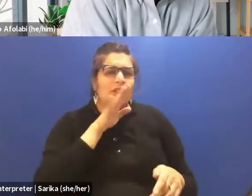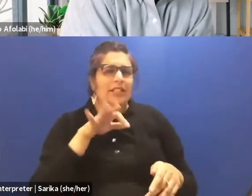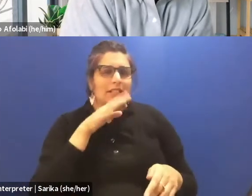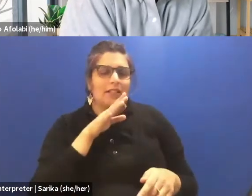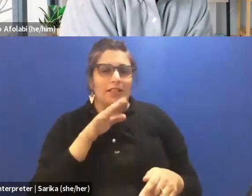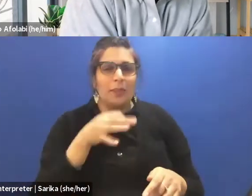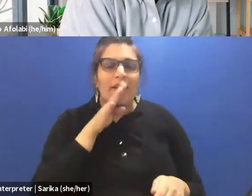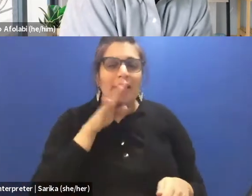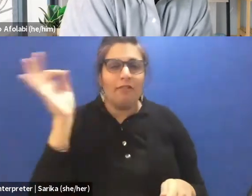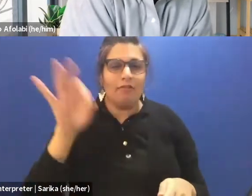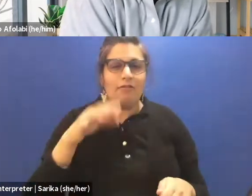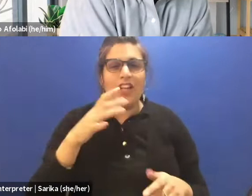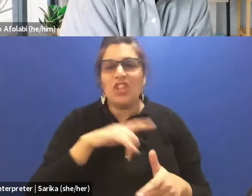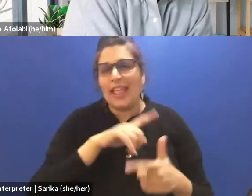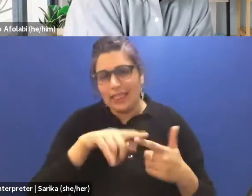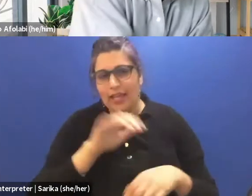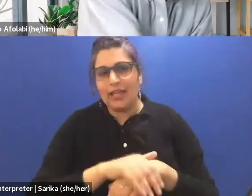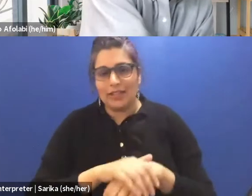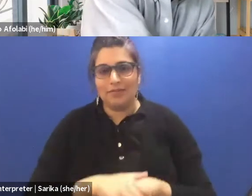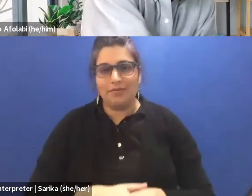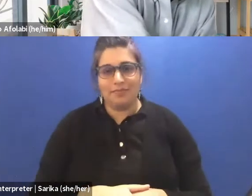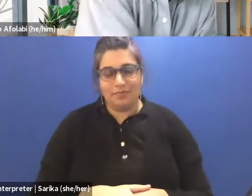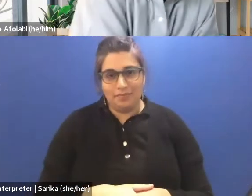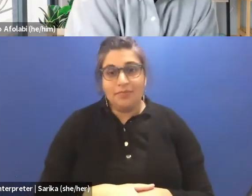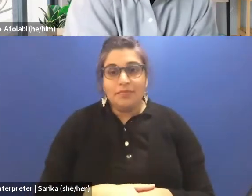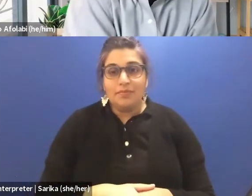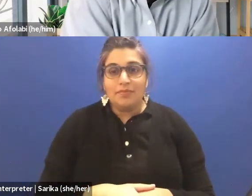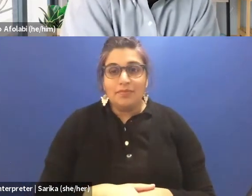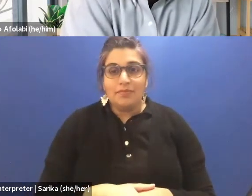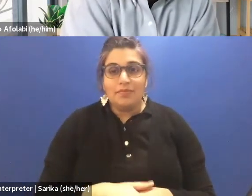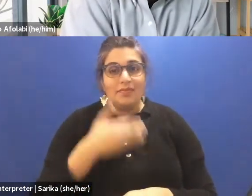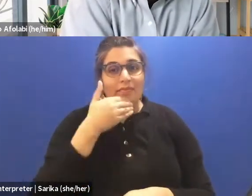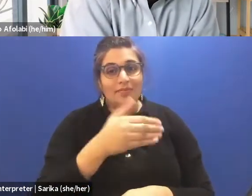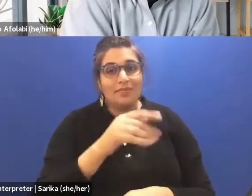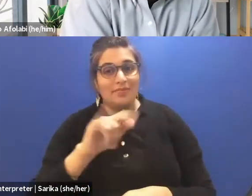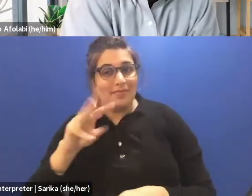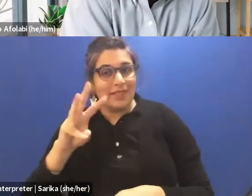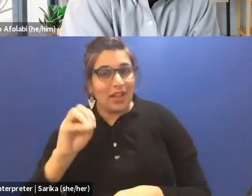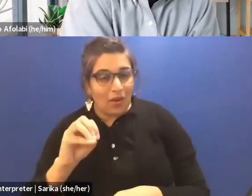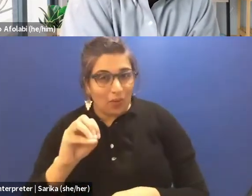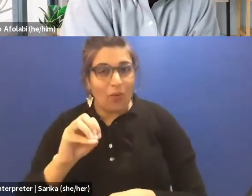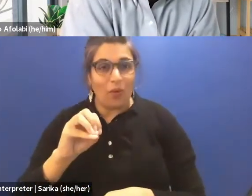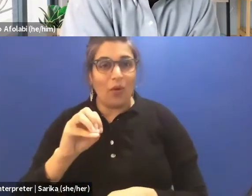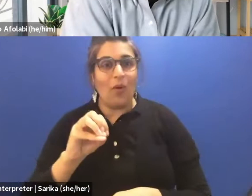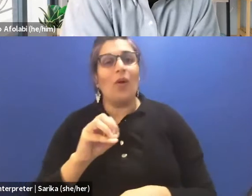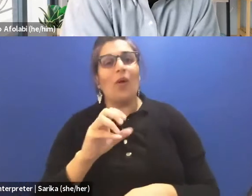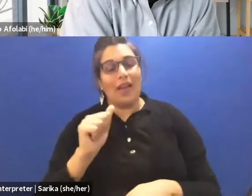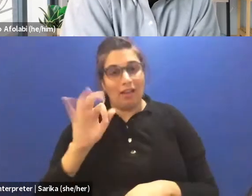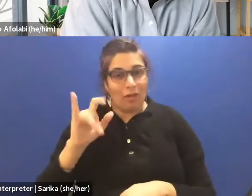(Charles speaks French) Thank you to Taiwo Afolabi for this initiative.